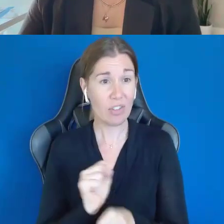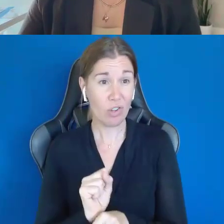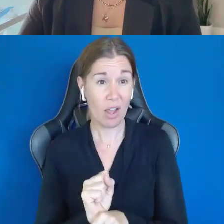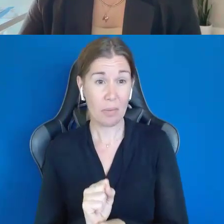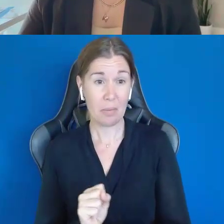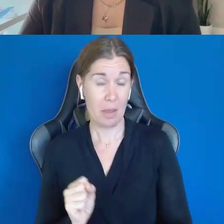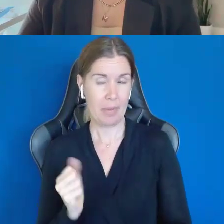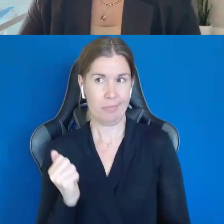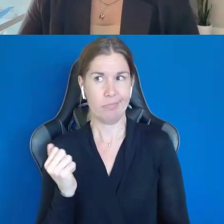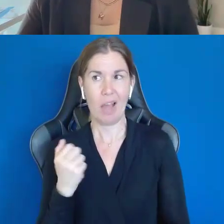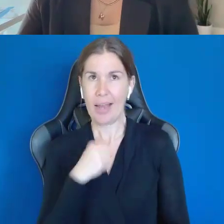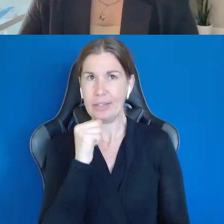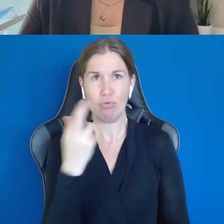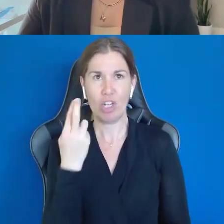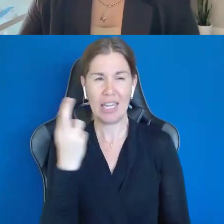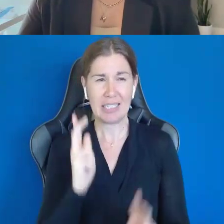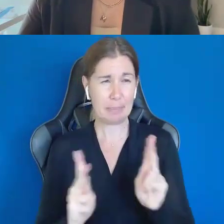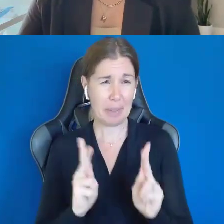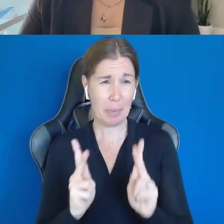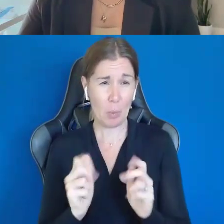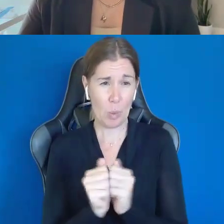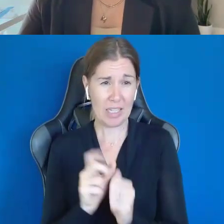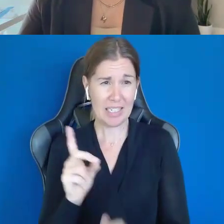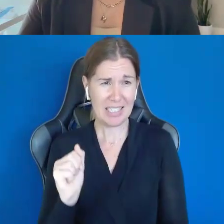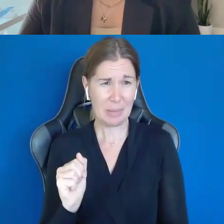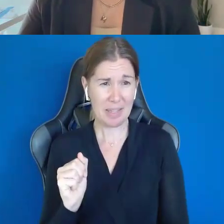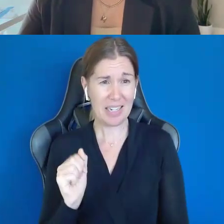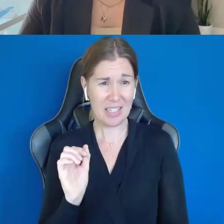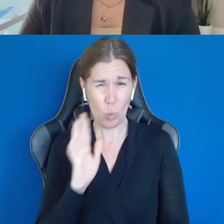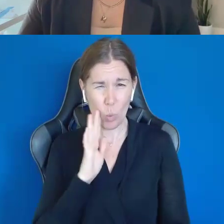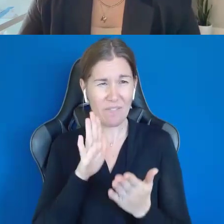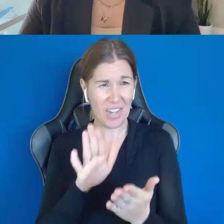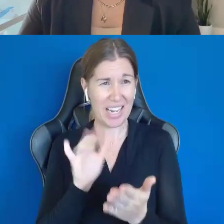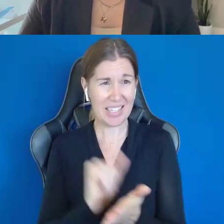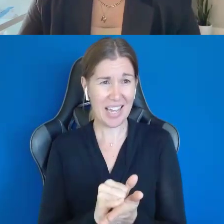I didn't know people with disability like, I didn't know that's how life was. Call me naive.